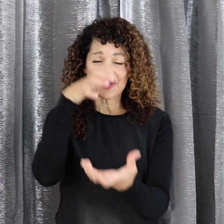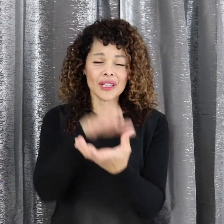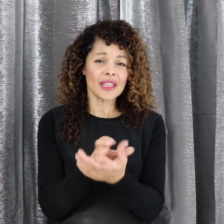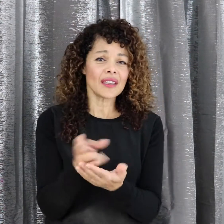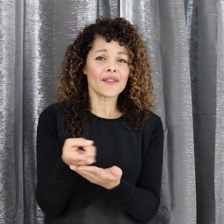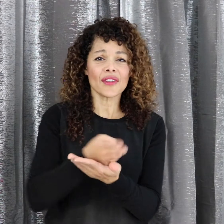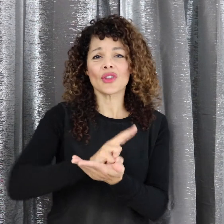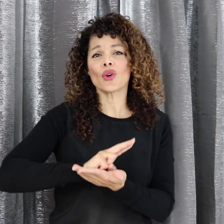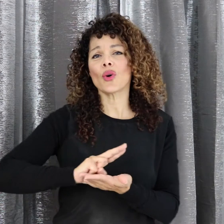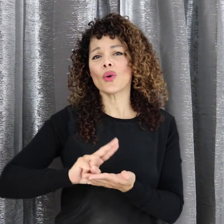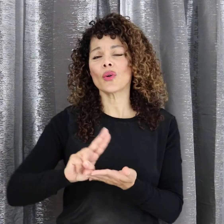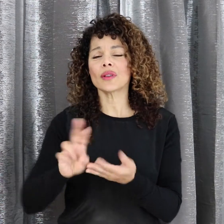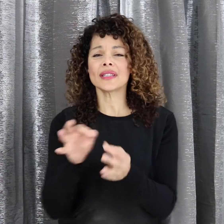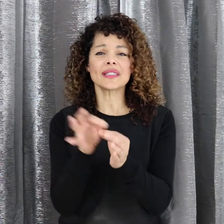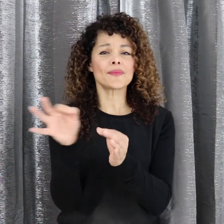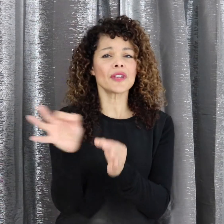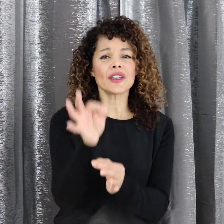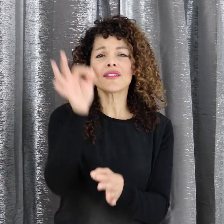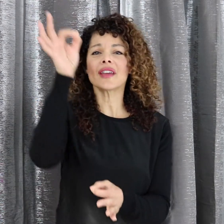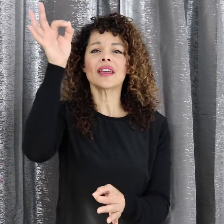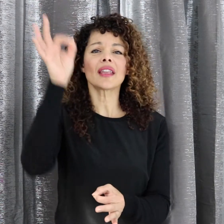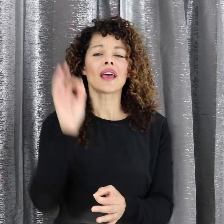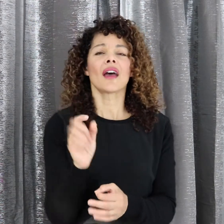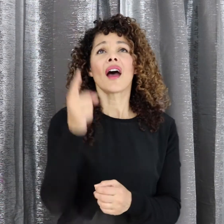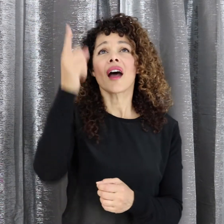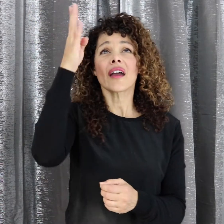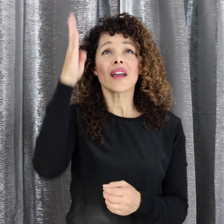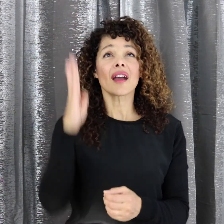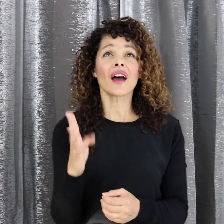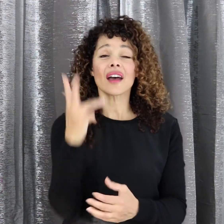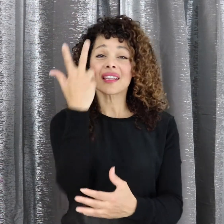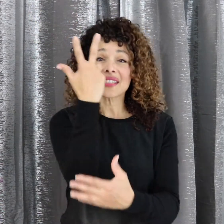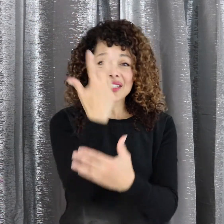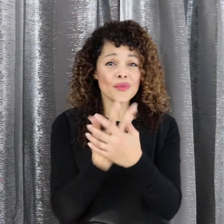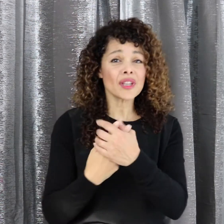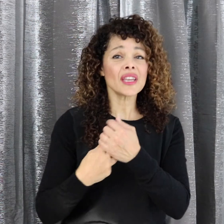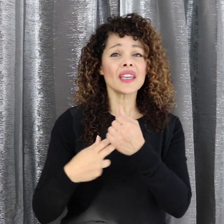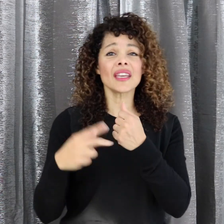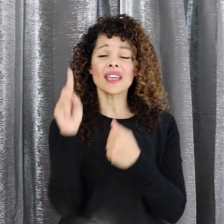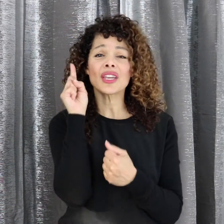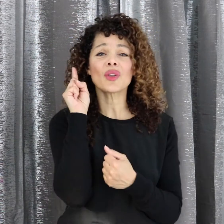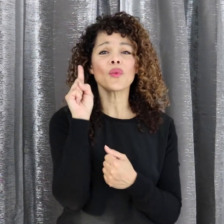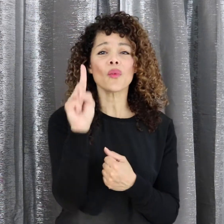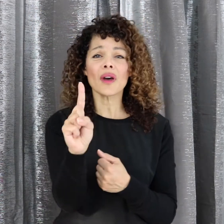I believe in the Holy Spirit Our God is three in one